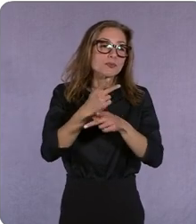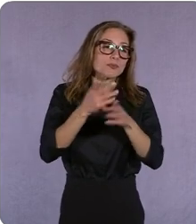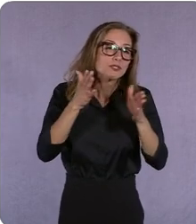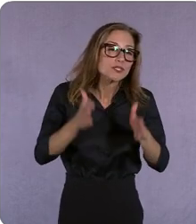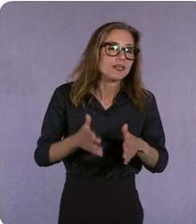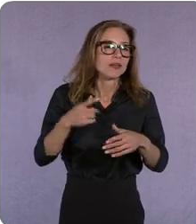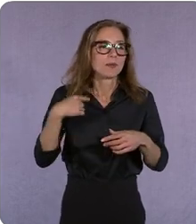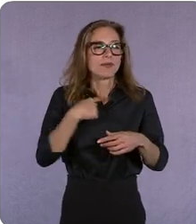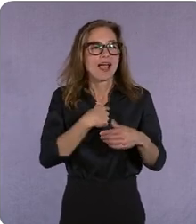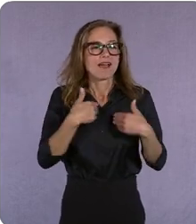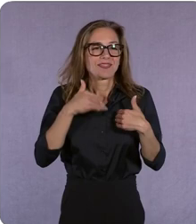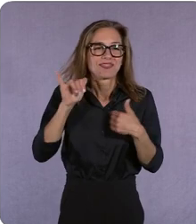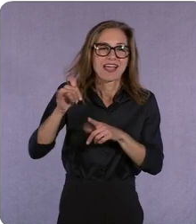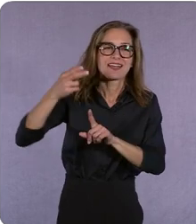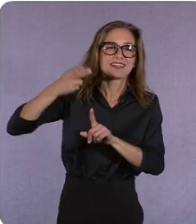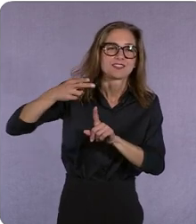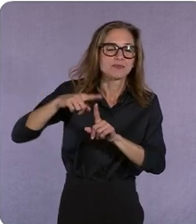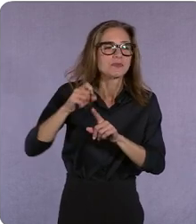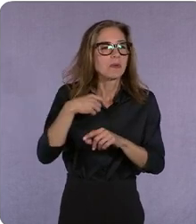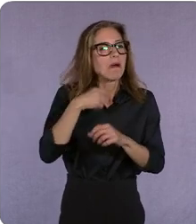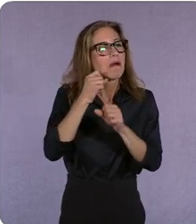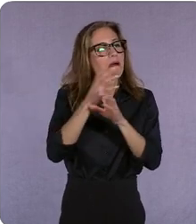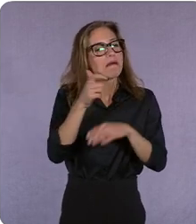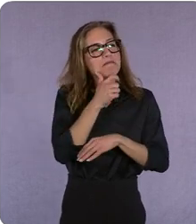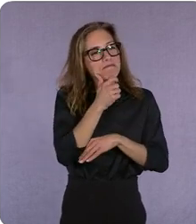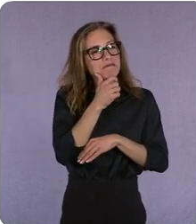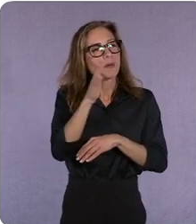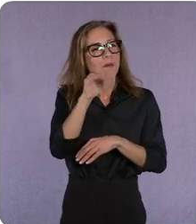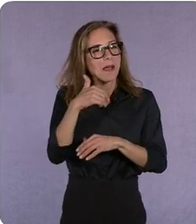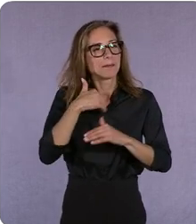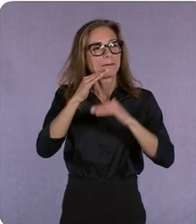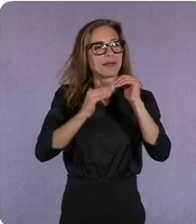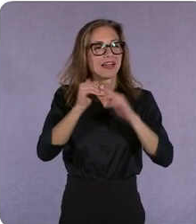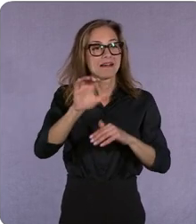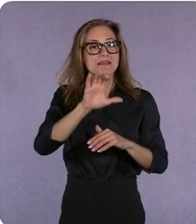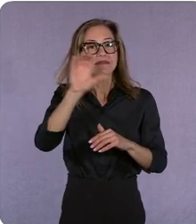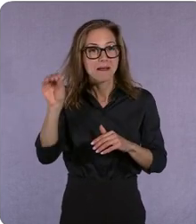a company that's architected for the next five to ten years of media and not the one just that